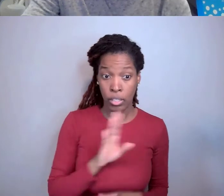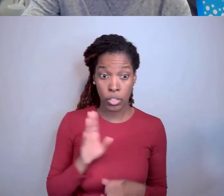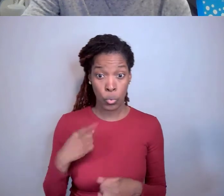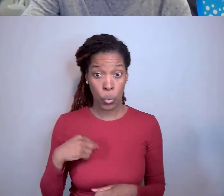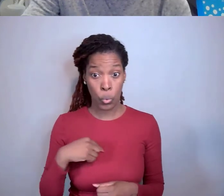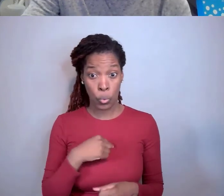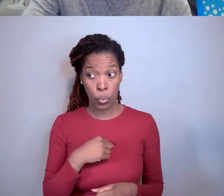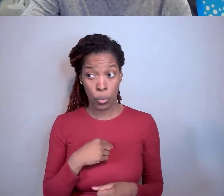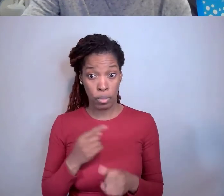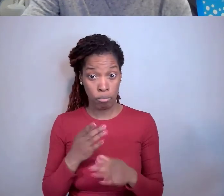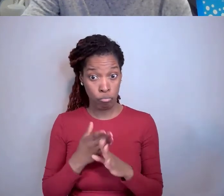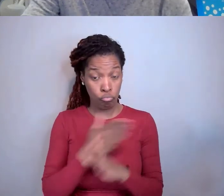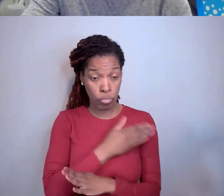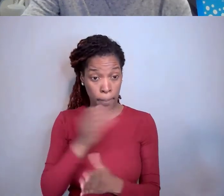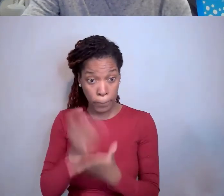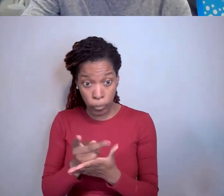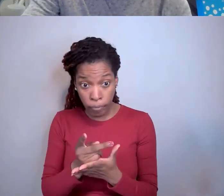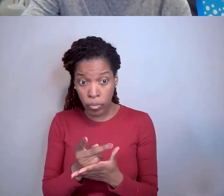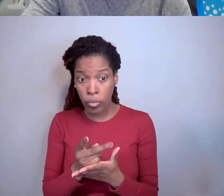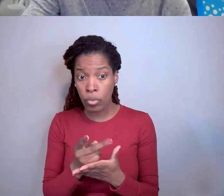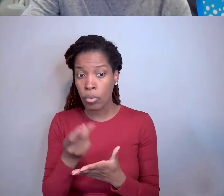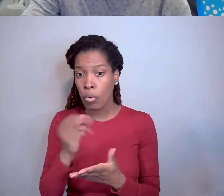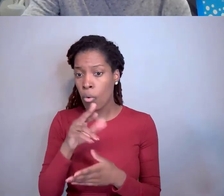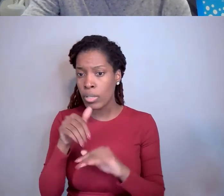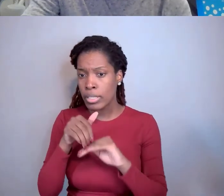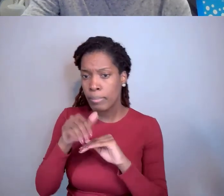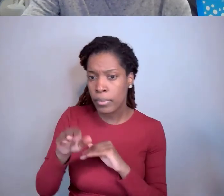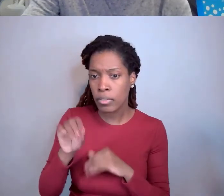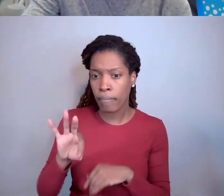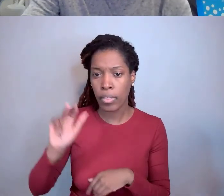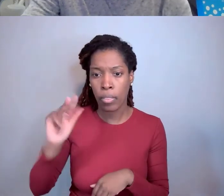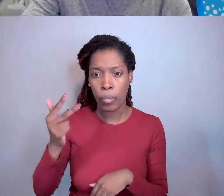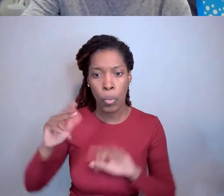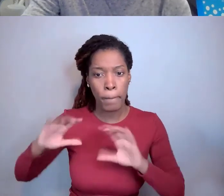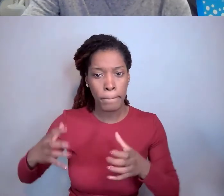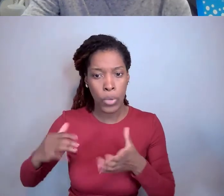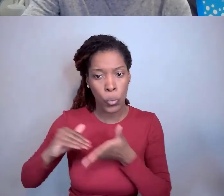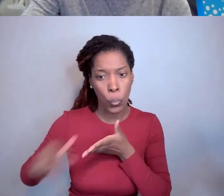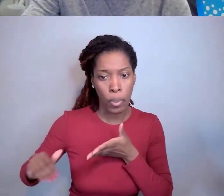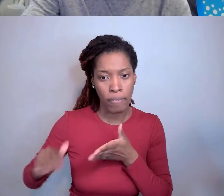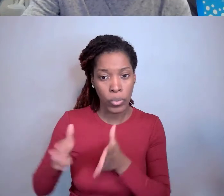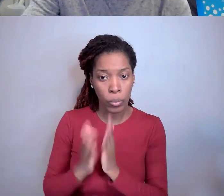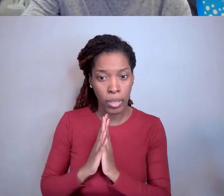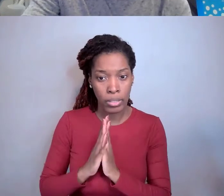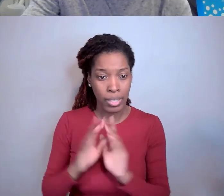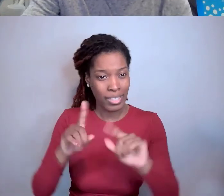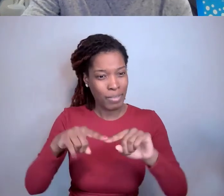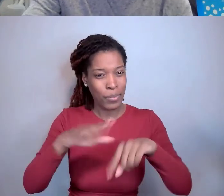and the submission of a third-party waiver request. It depends on the facts. It depends what happened to it.